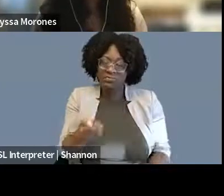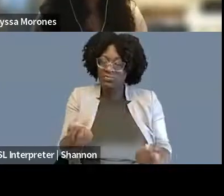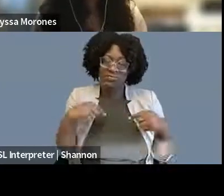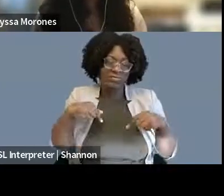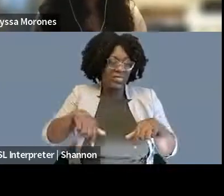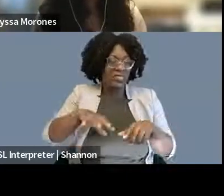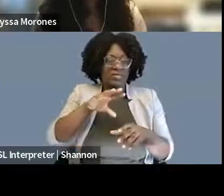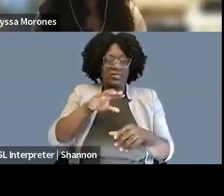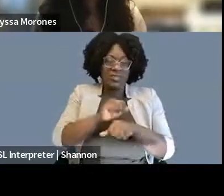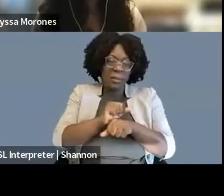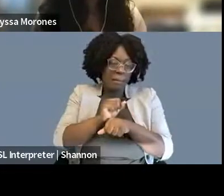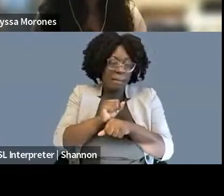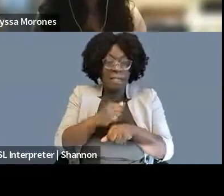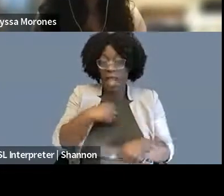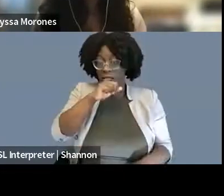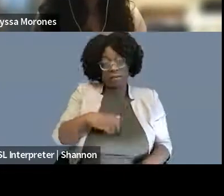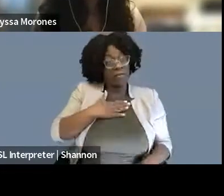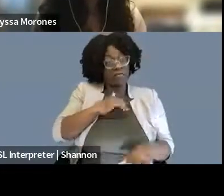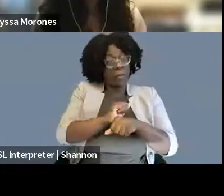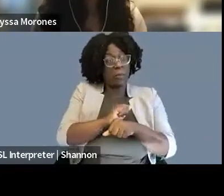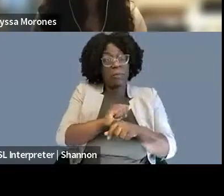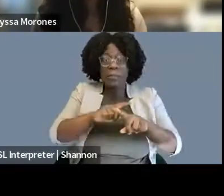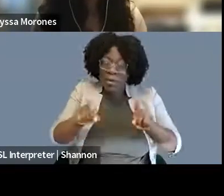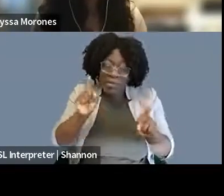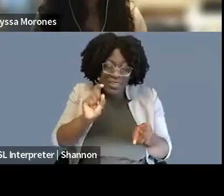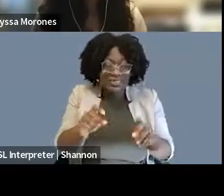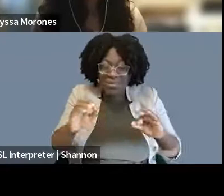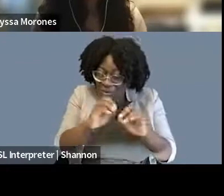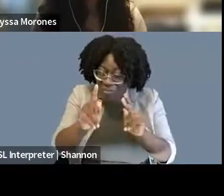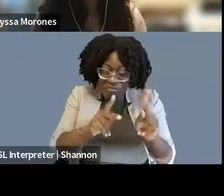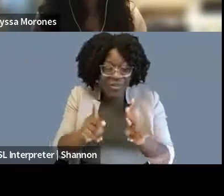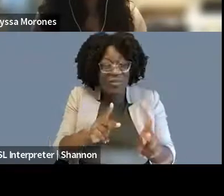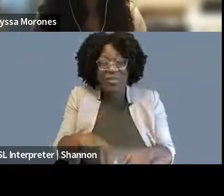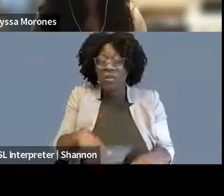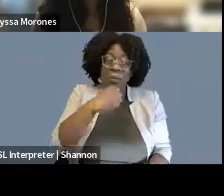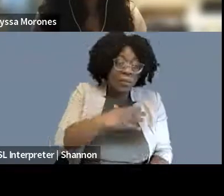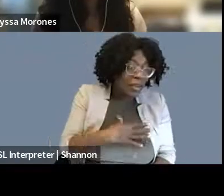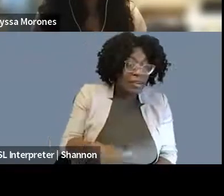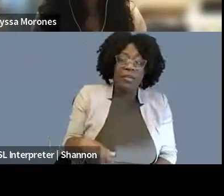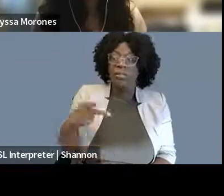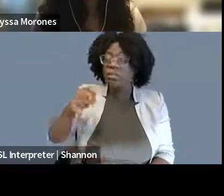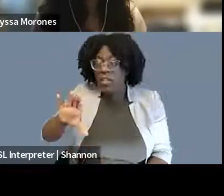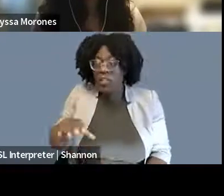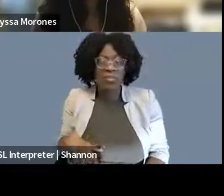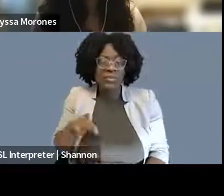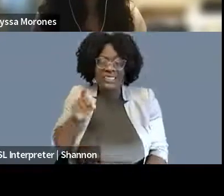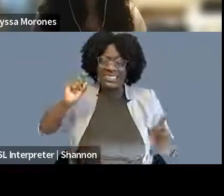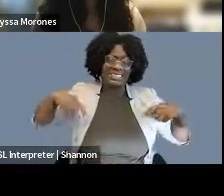And we need more women, we need more people of color, we need it all, we need it yesterday. So the question is so valid and it's one